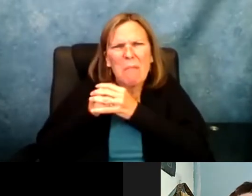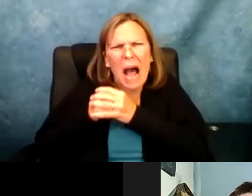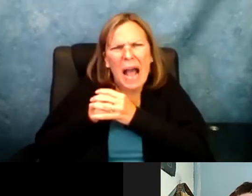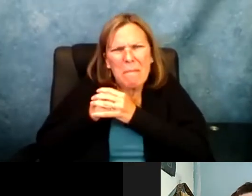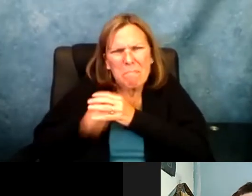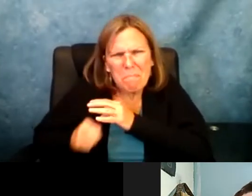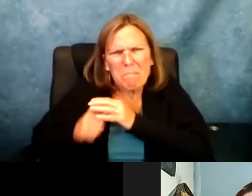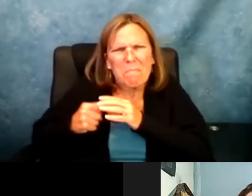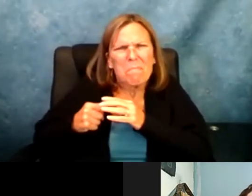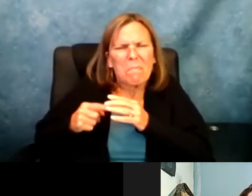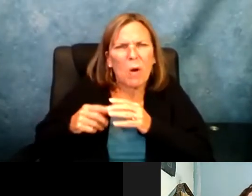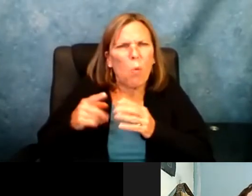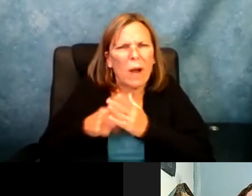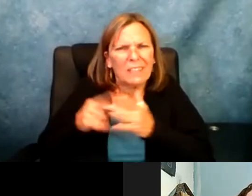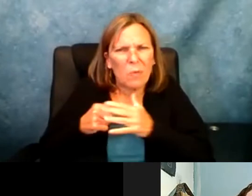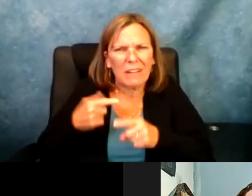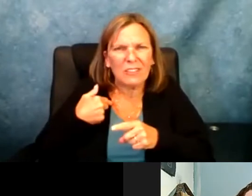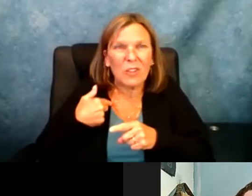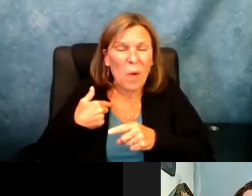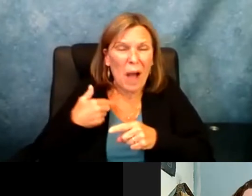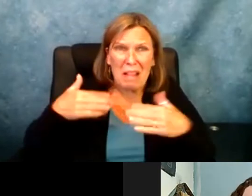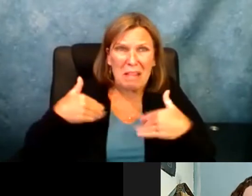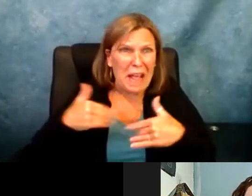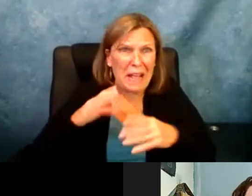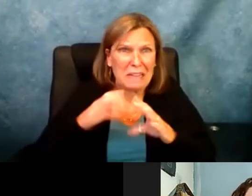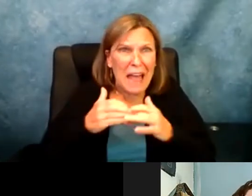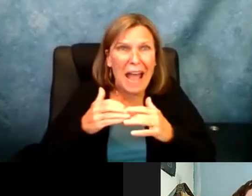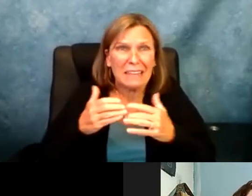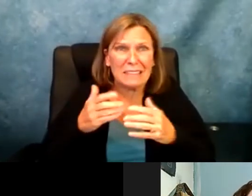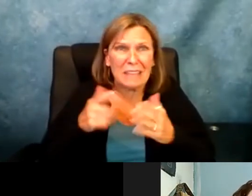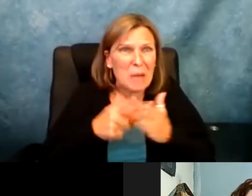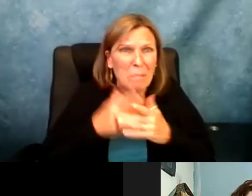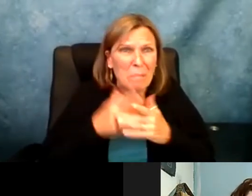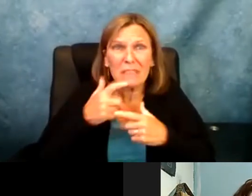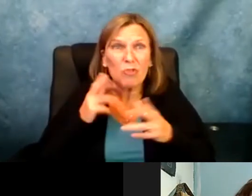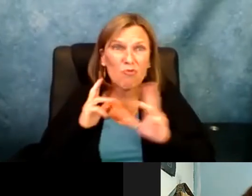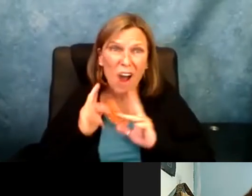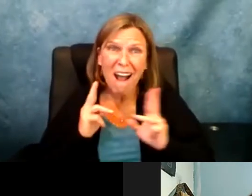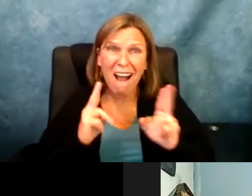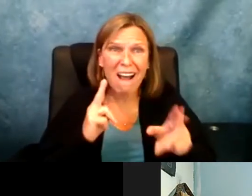hip disability. My hip dislocates every once in a while. I did need a few extra minutes to